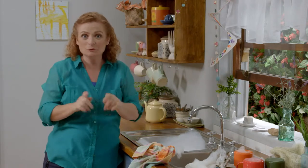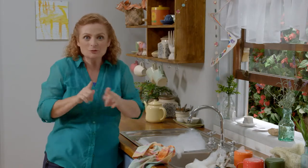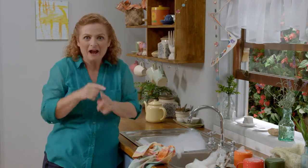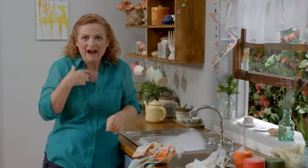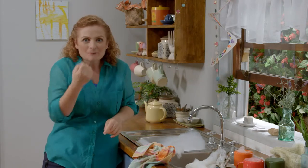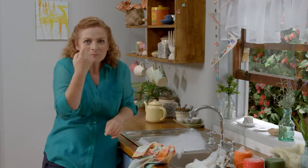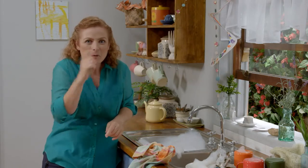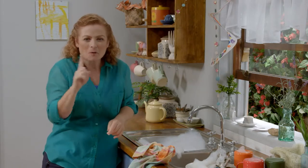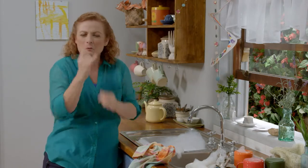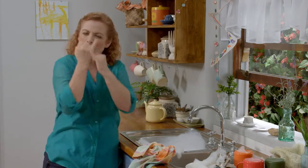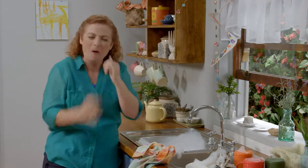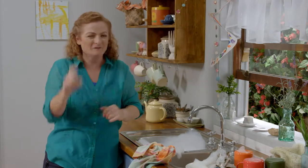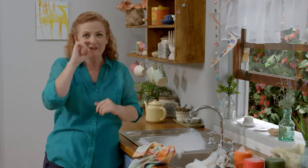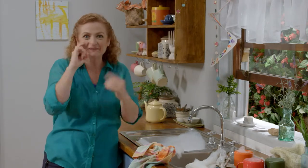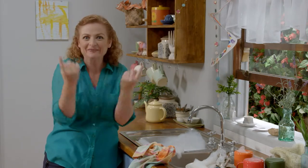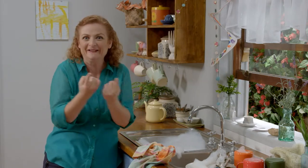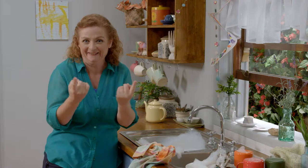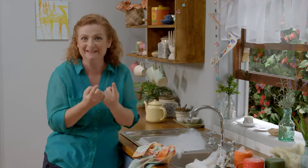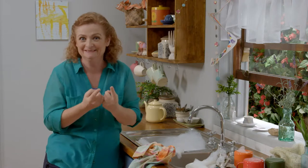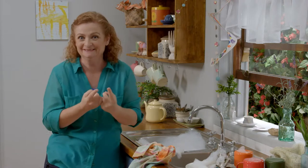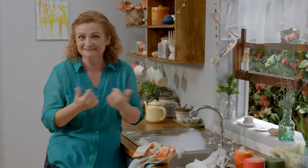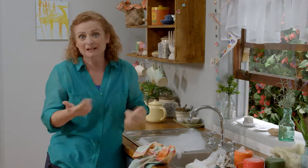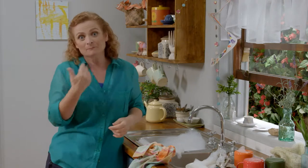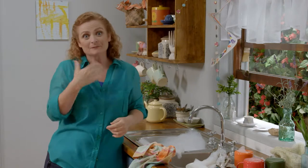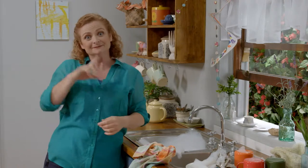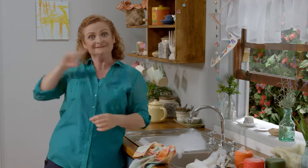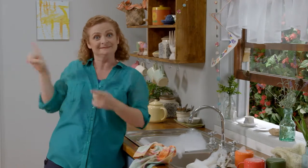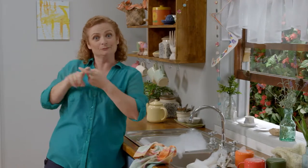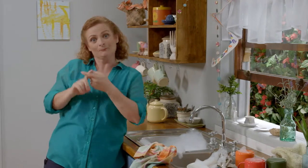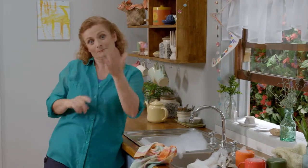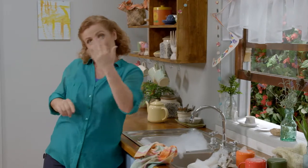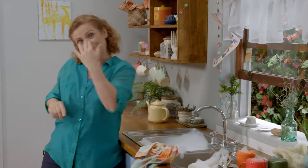And I have something even more fun for us to do. Let's go see Possum.